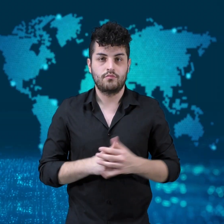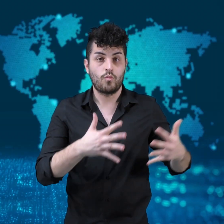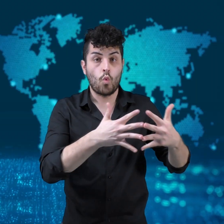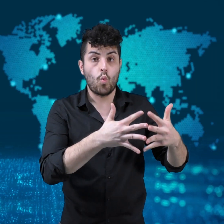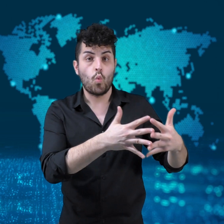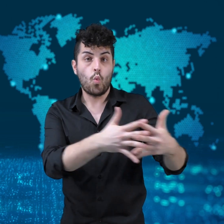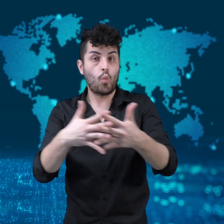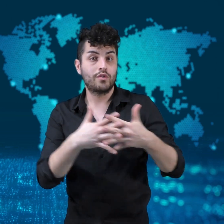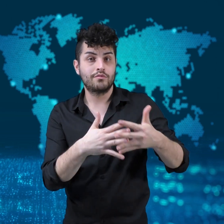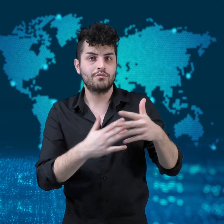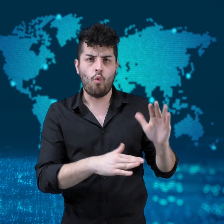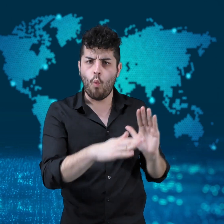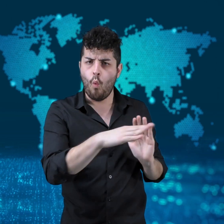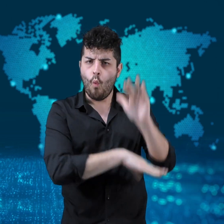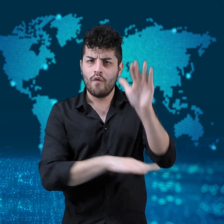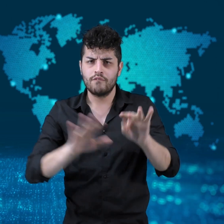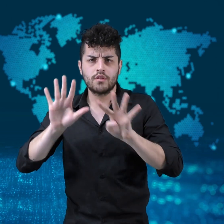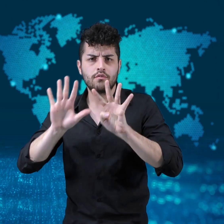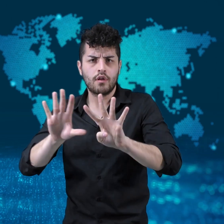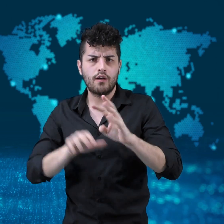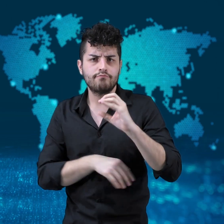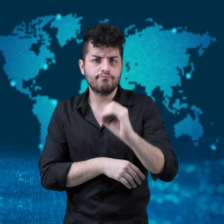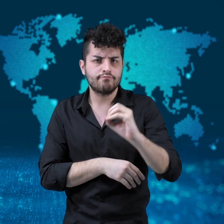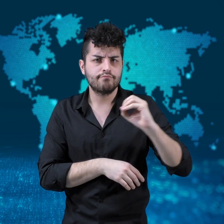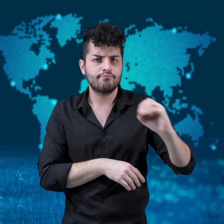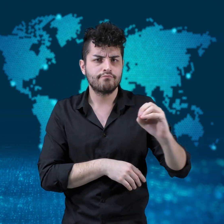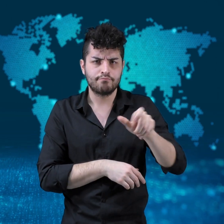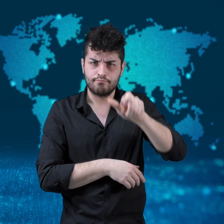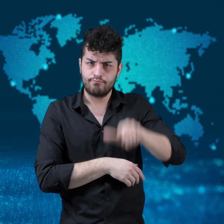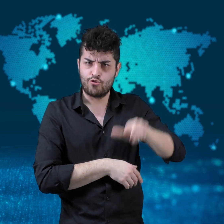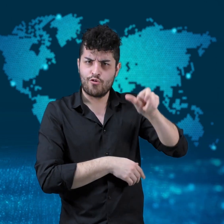[Nicola]: In the United States,